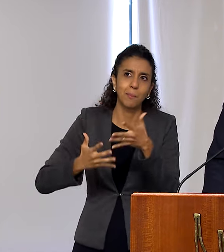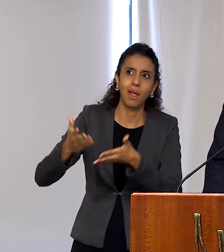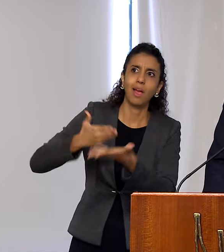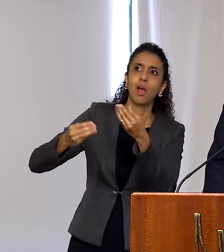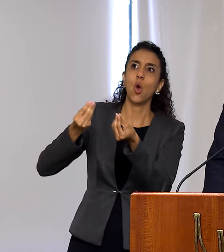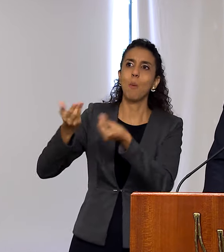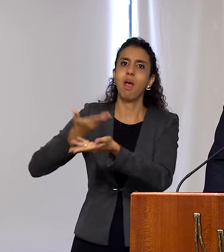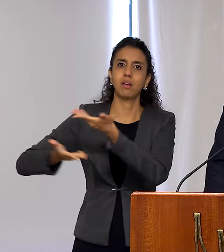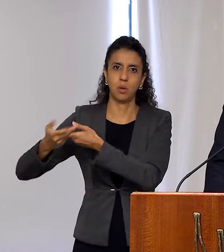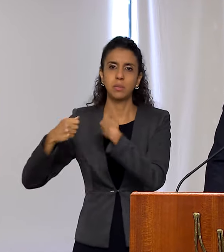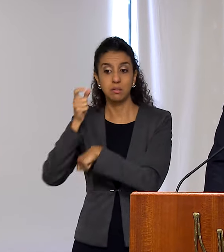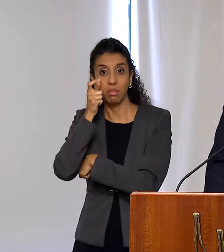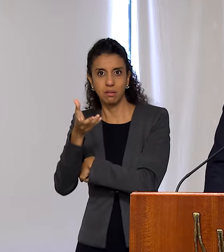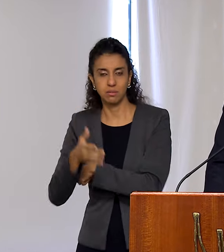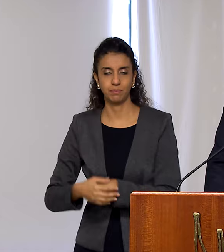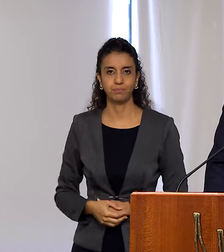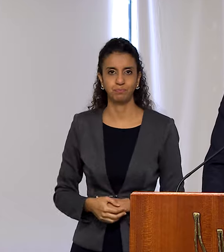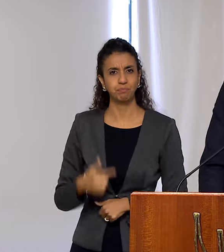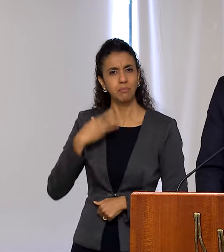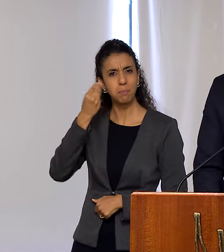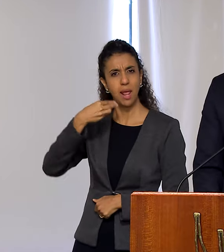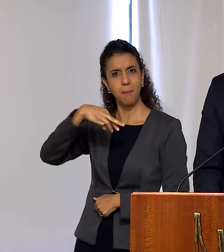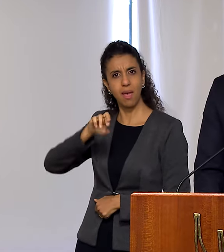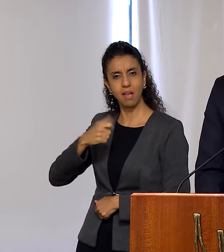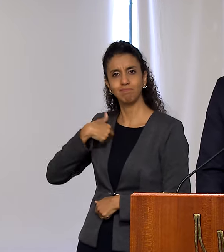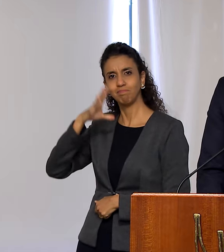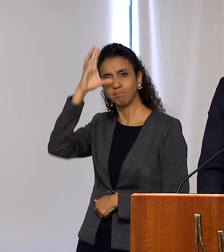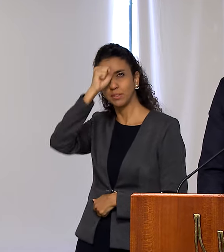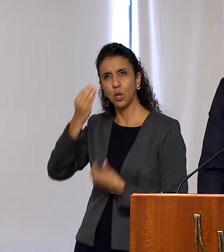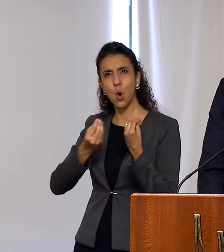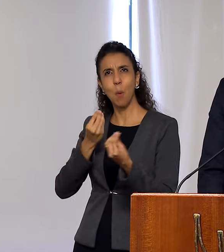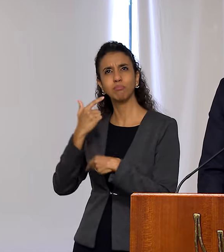This is how I learned, at the Ministry of Foreign Affairs, to understand the diplomat's job: